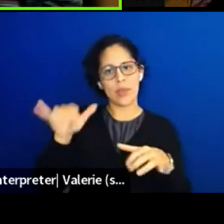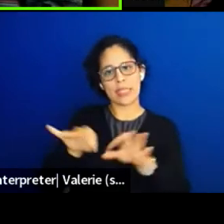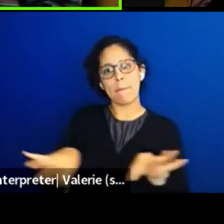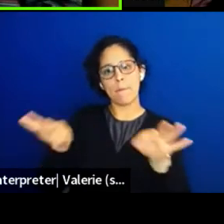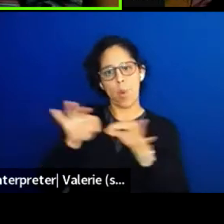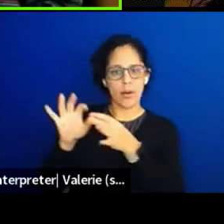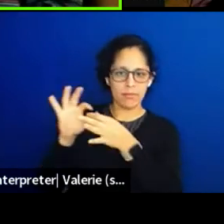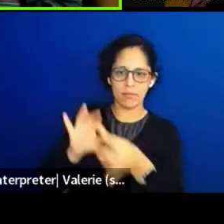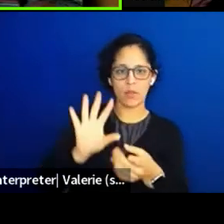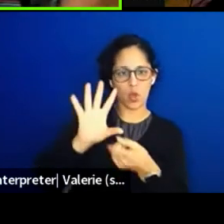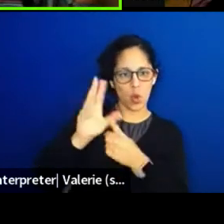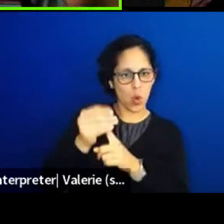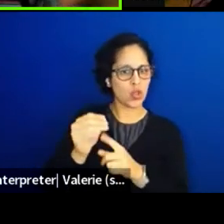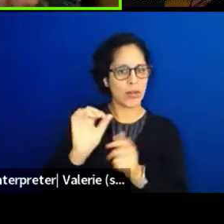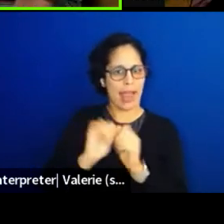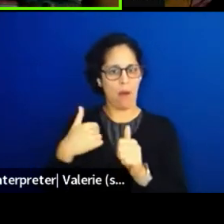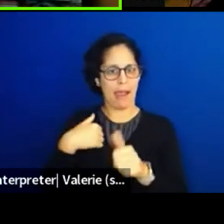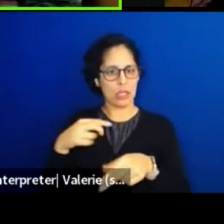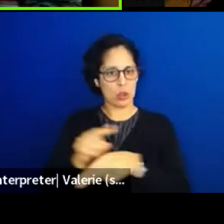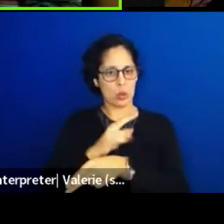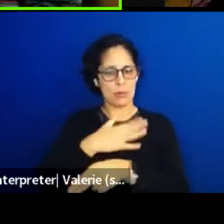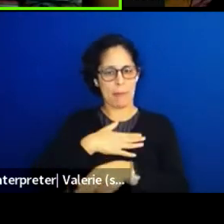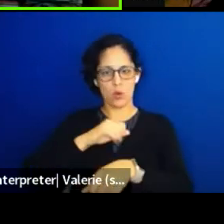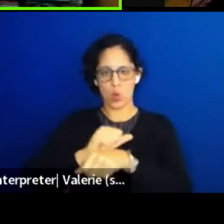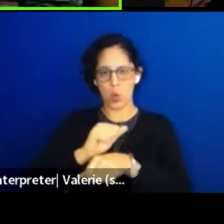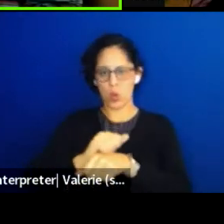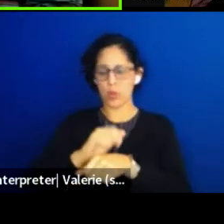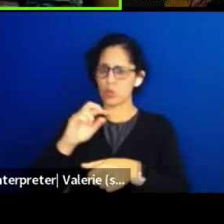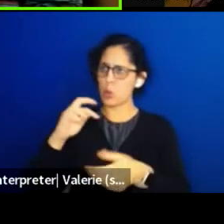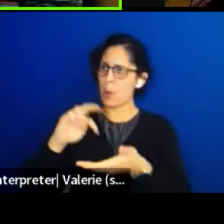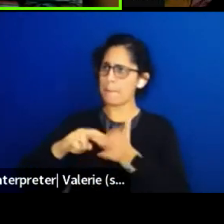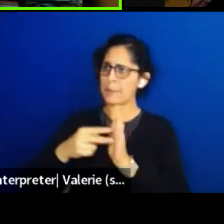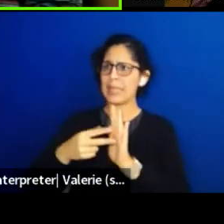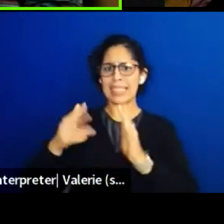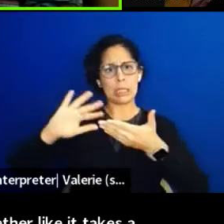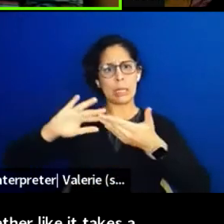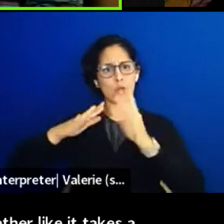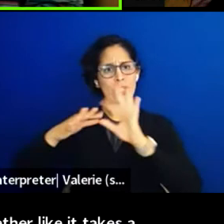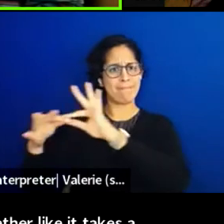And again, it brings people together, like it takes a community to put on a theatrical work.